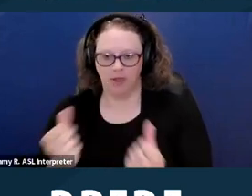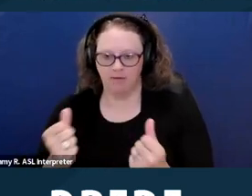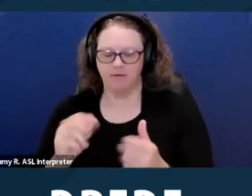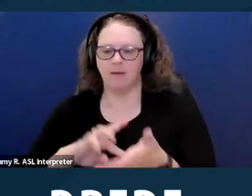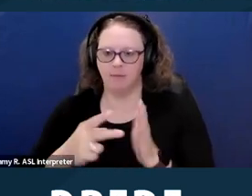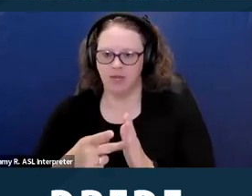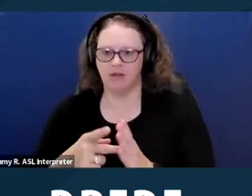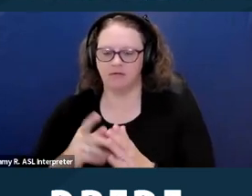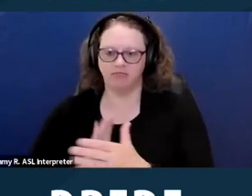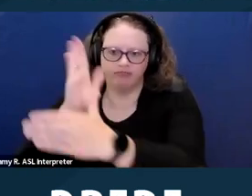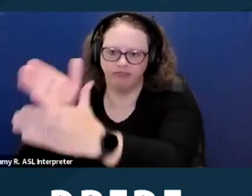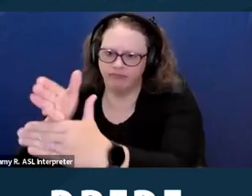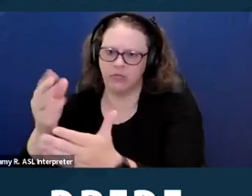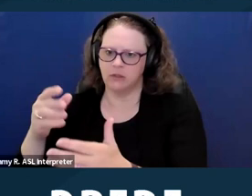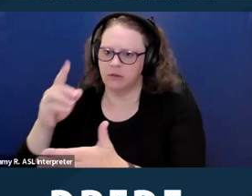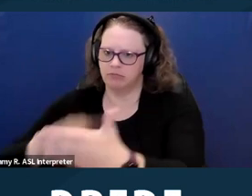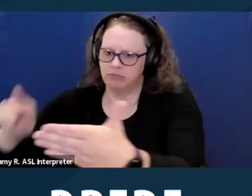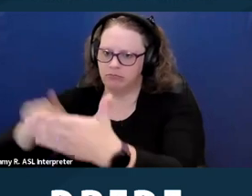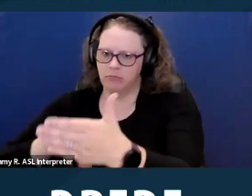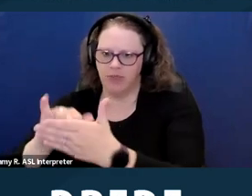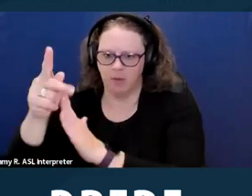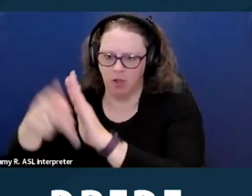or to terminate the policy altogether or some other injunctive relief,